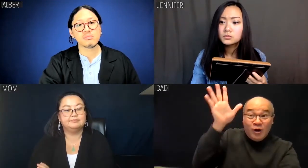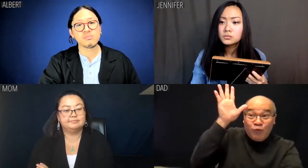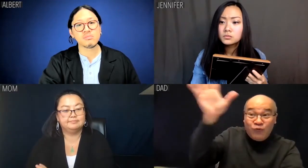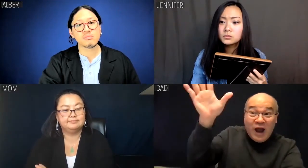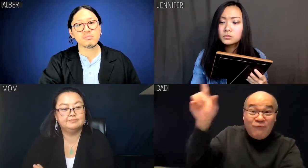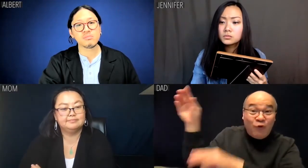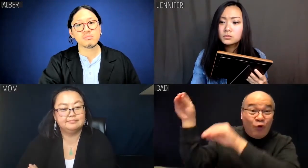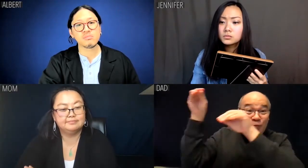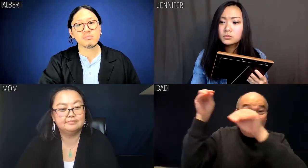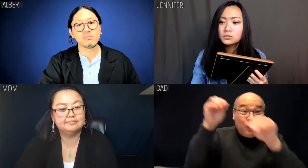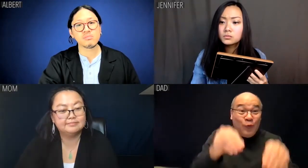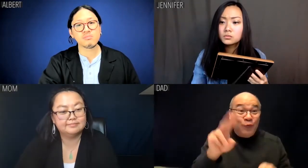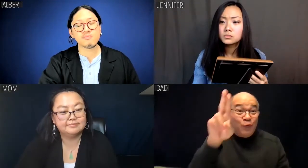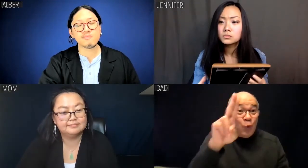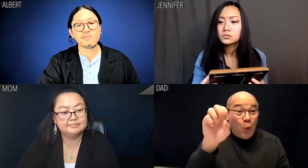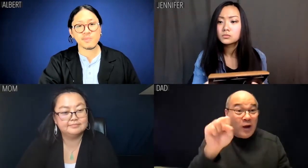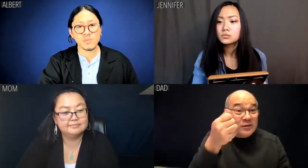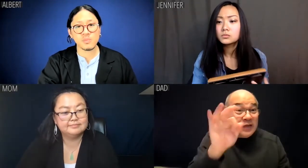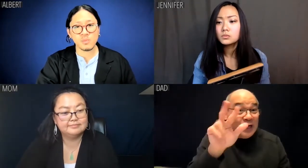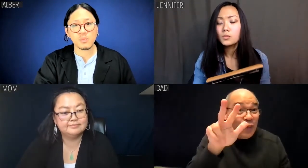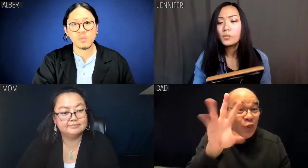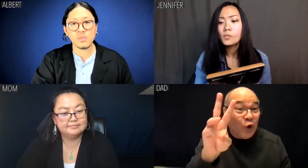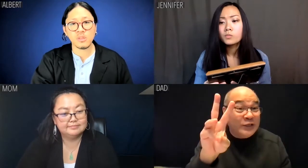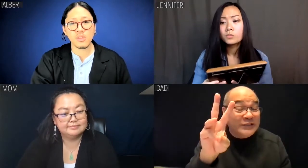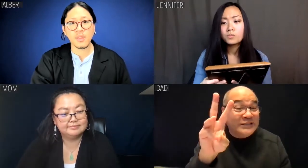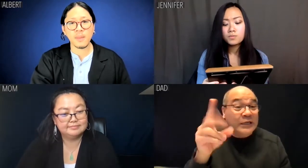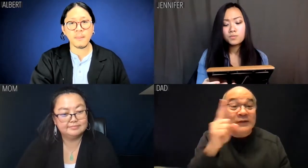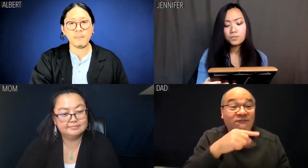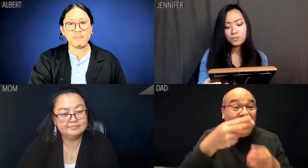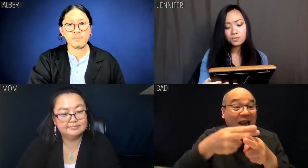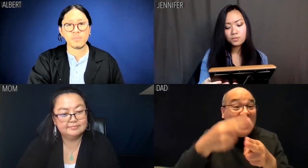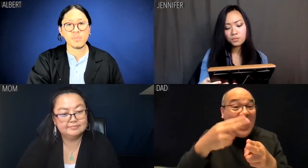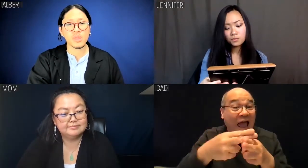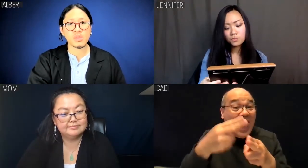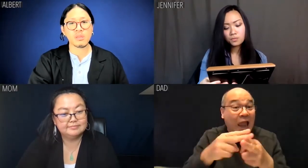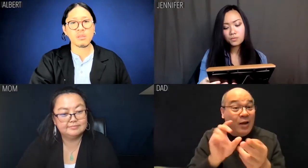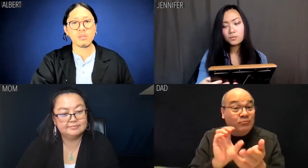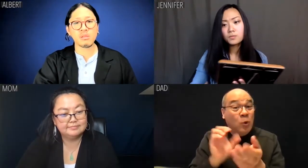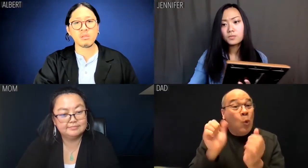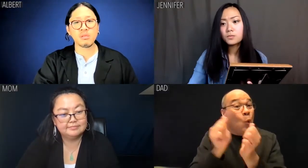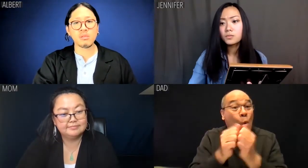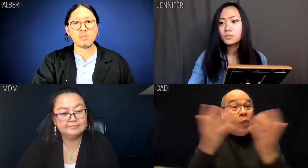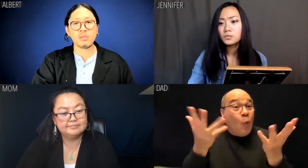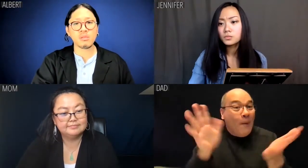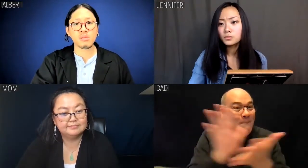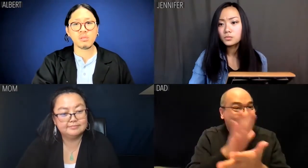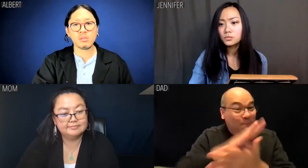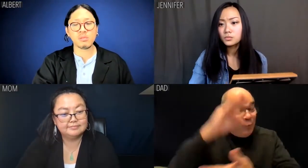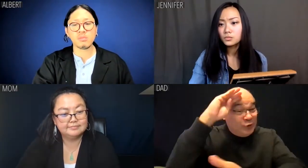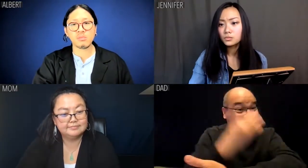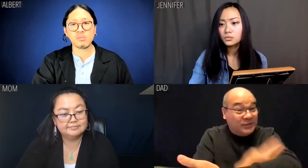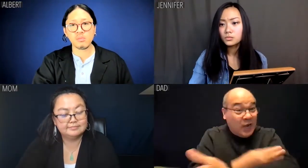Your grandfather came here in 1936 under a fake name. He was a paper son.